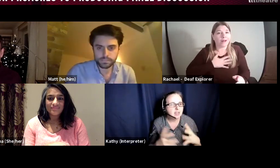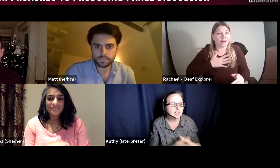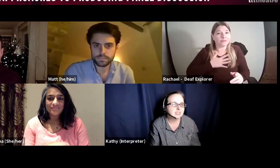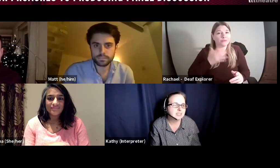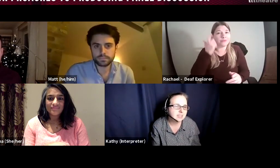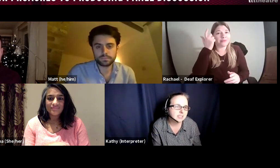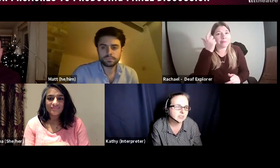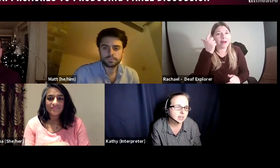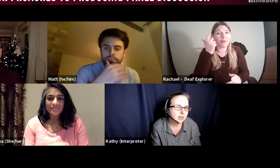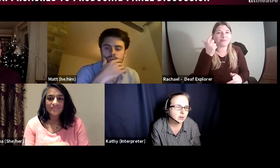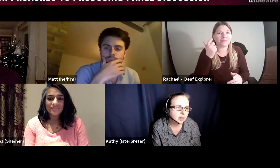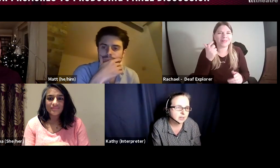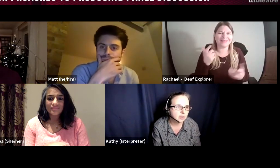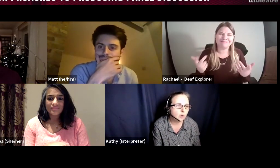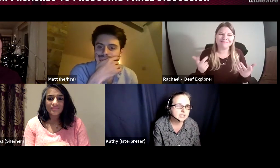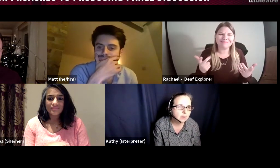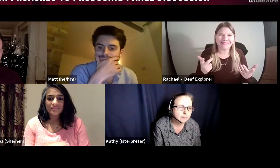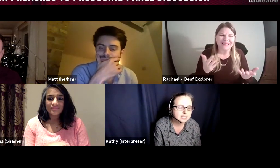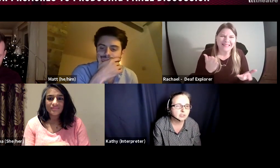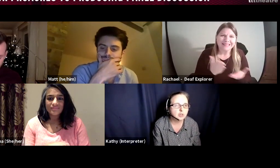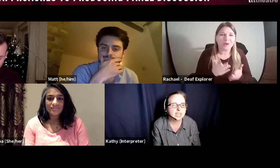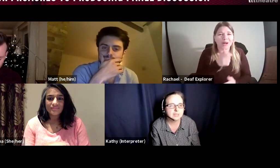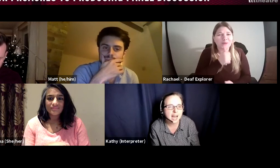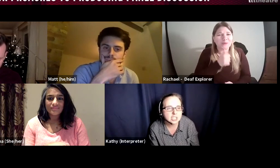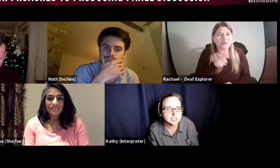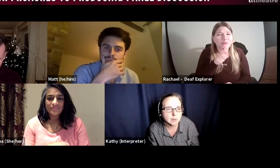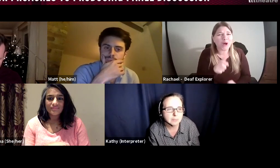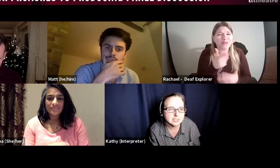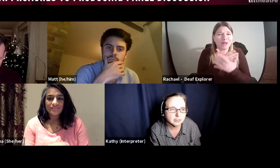understanding that the quality might be different, your expectations might be different,